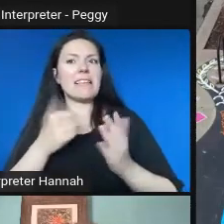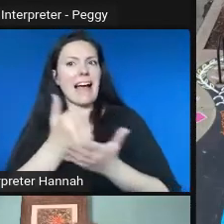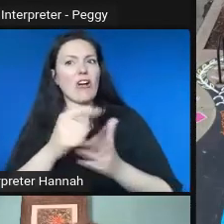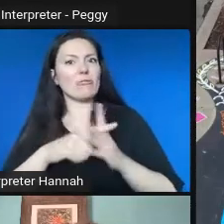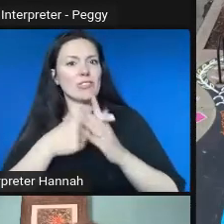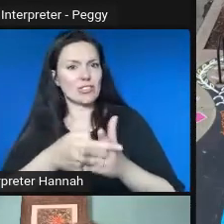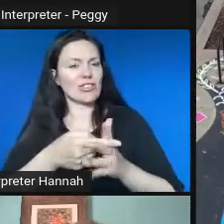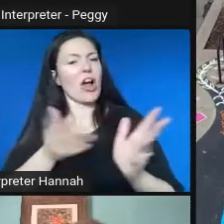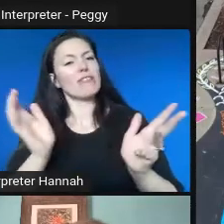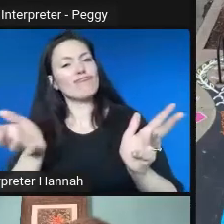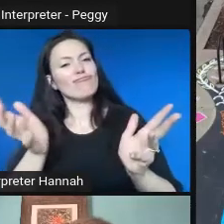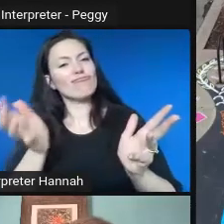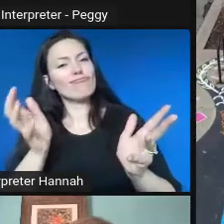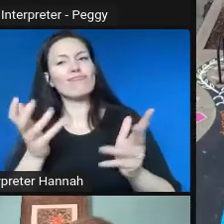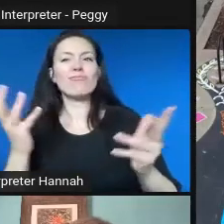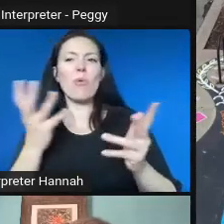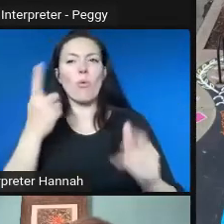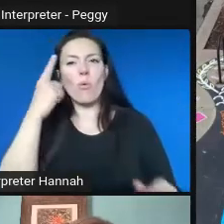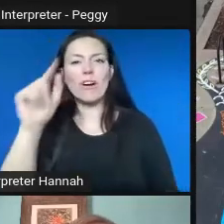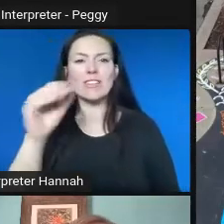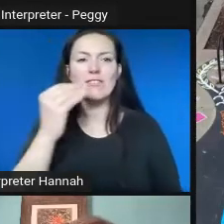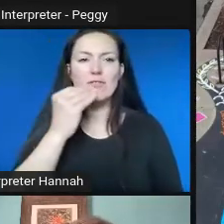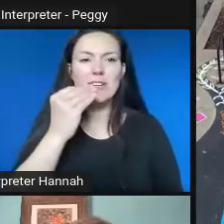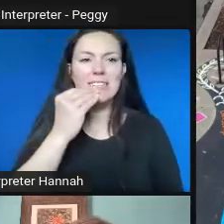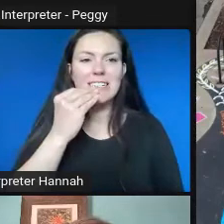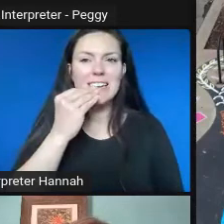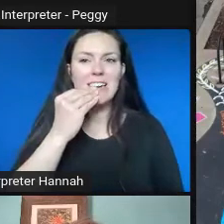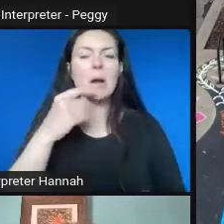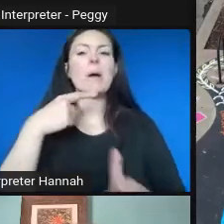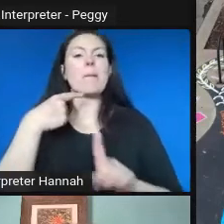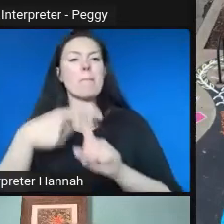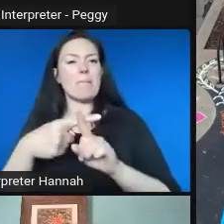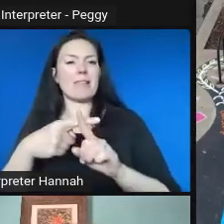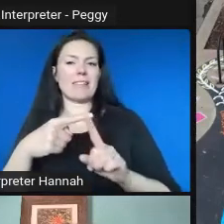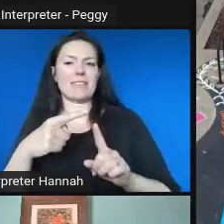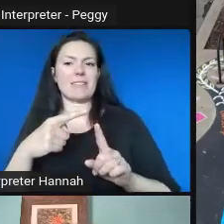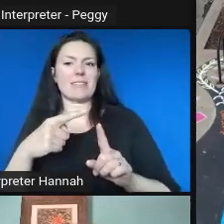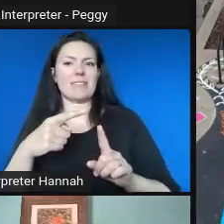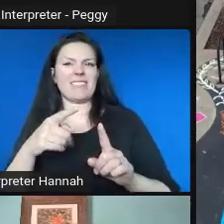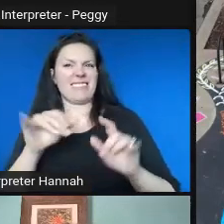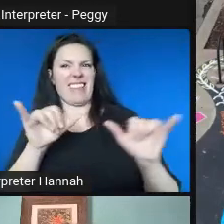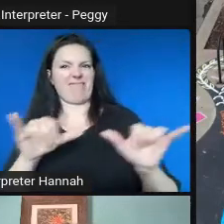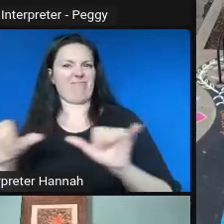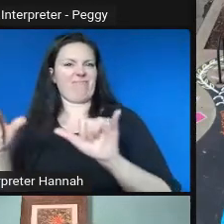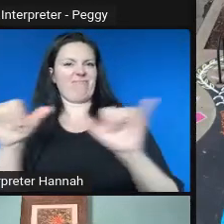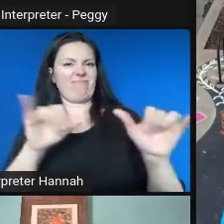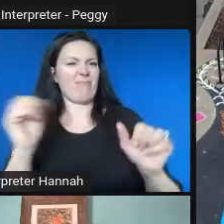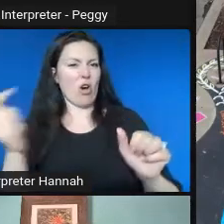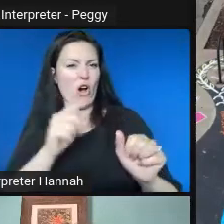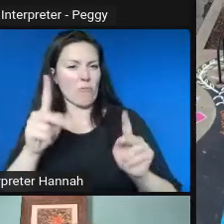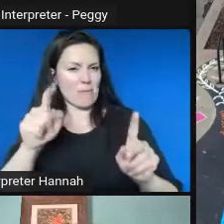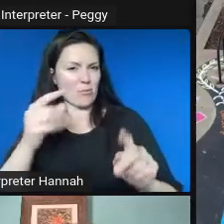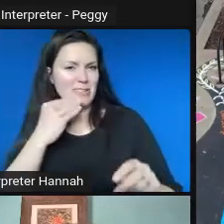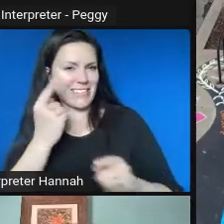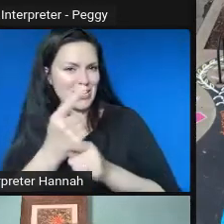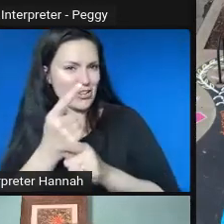that universal thing is we all need to eat. And so she and a number of volunteers from the